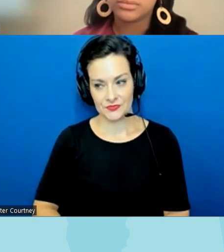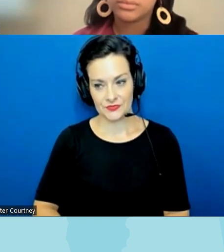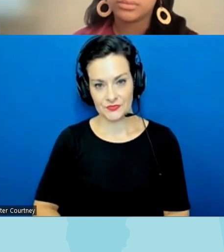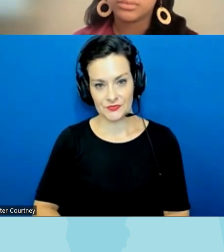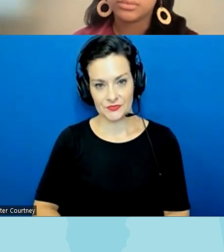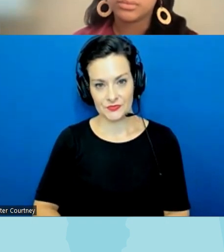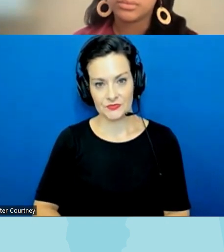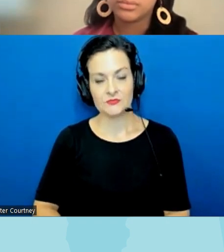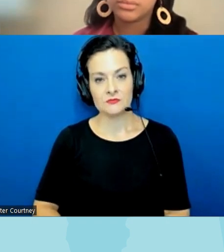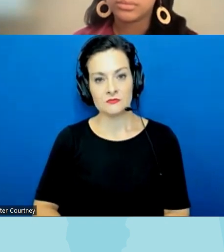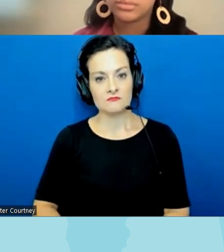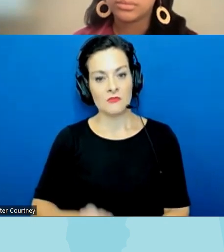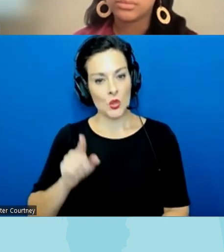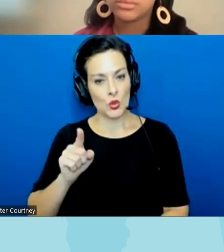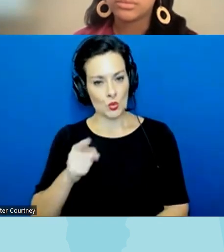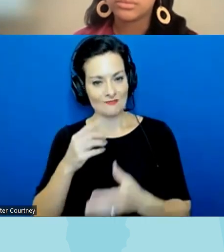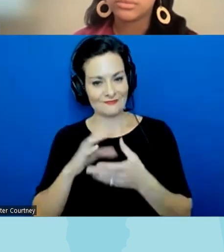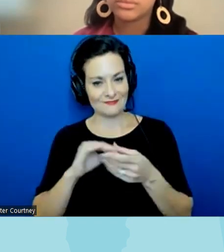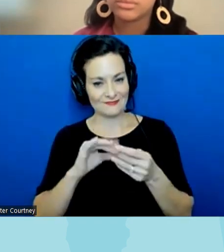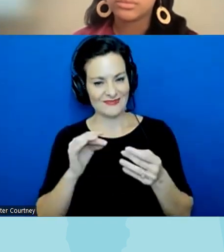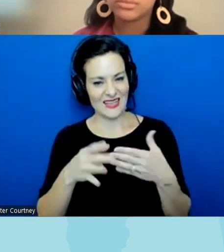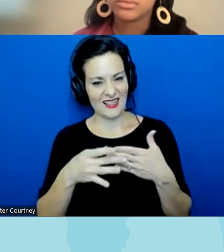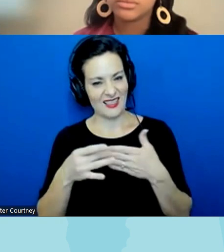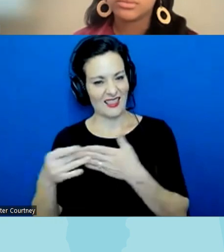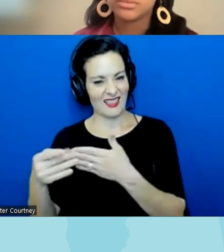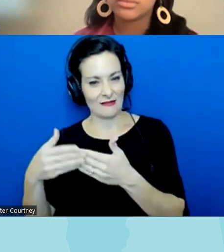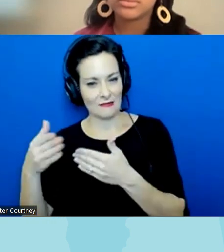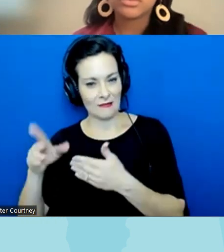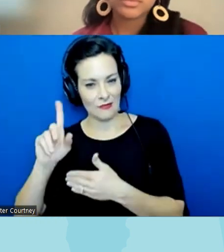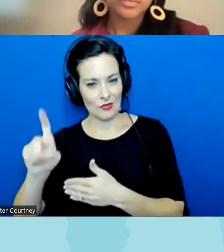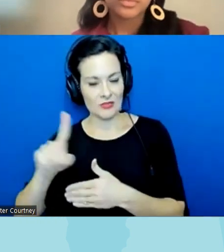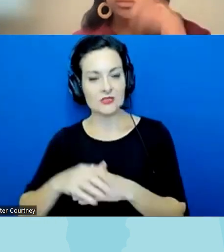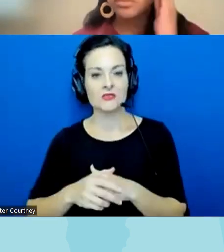well nicely into um my next question but I just want to um open it up to any of the